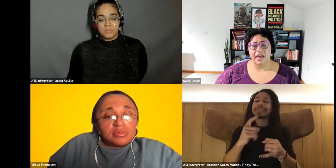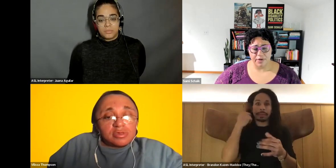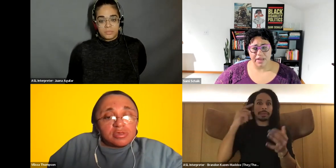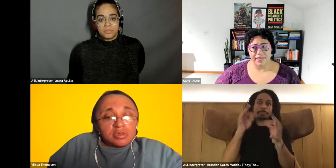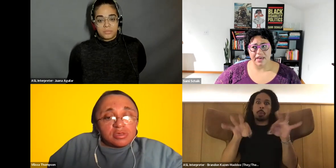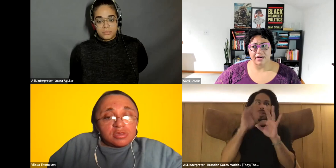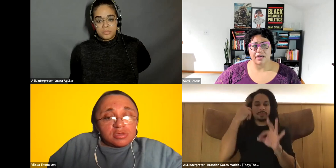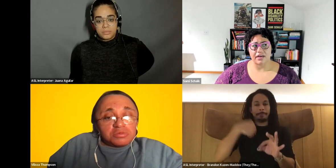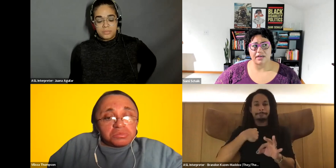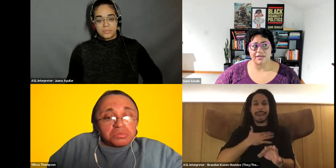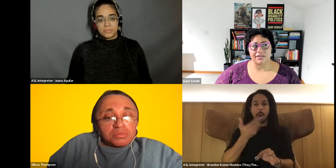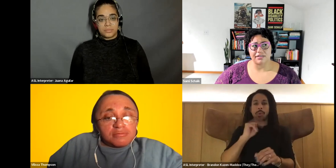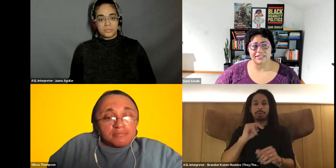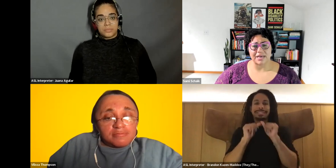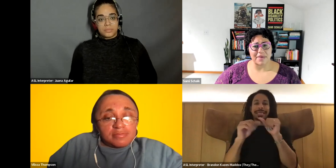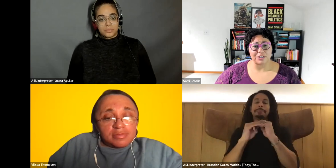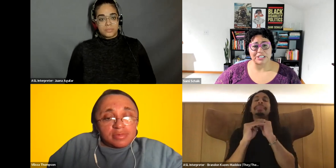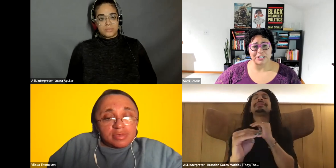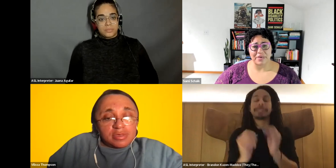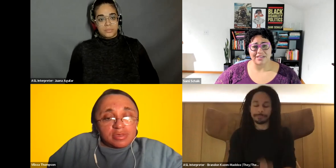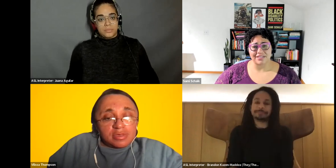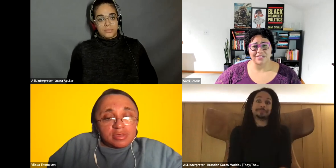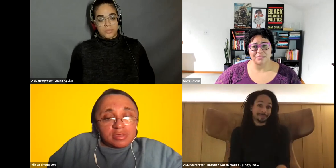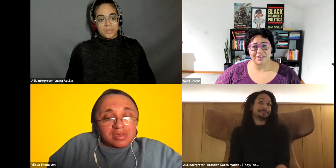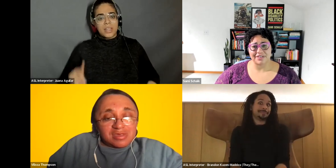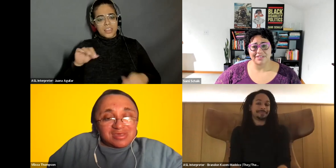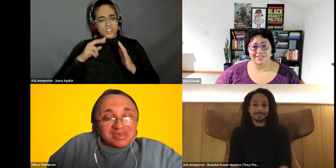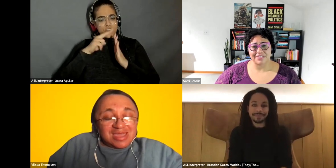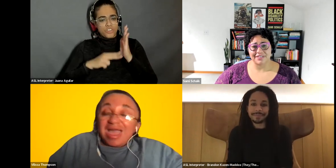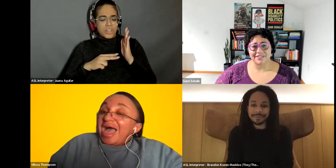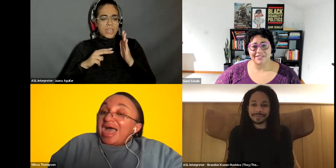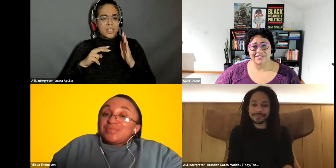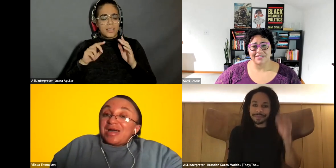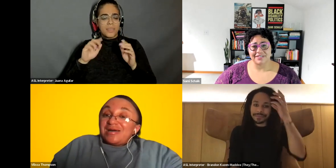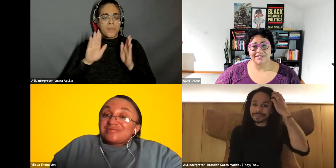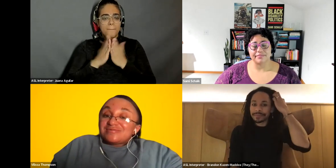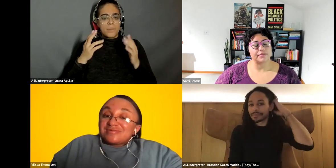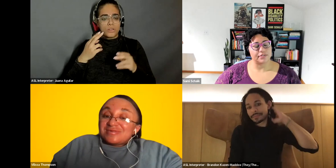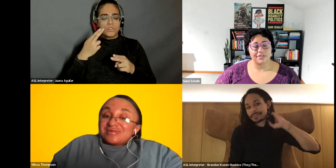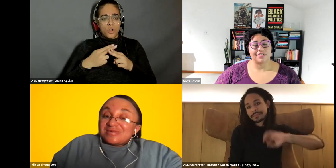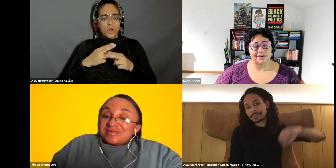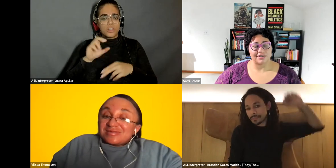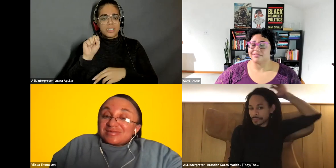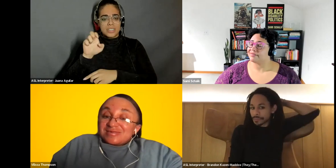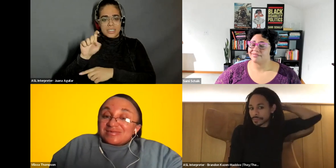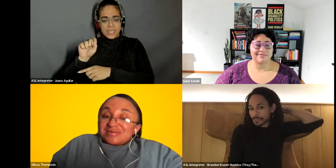Sami Schalk: have you that Set Boundaries Know Peace book? Vilissa Thompson: I have not. Sami Schalk: girl.